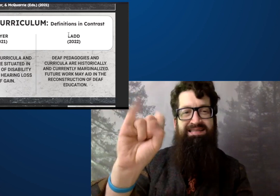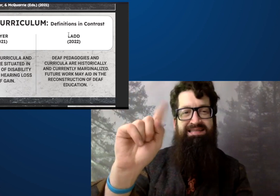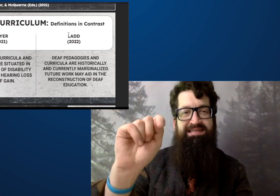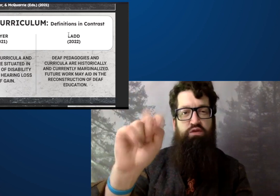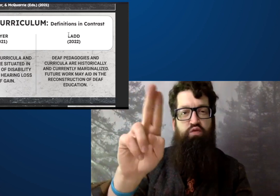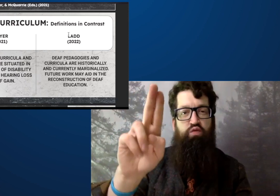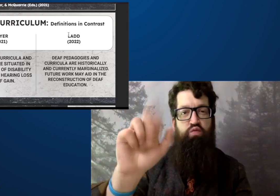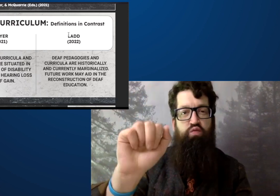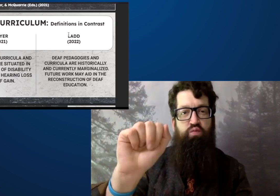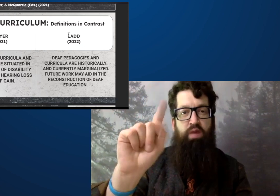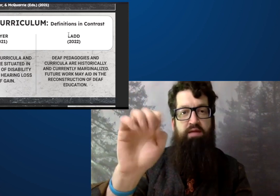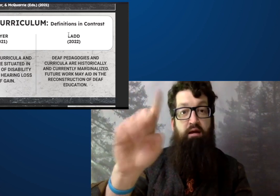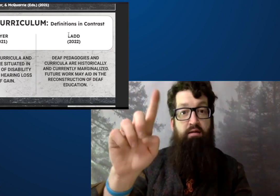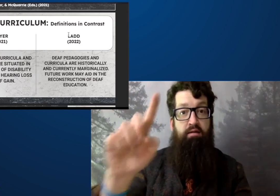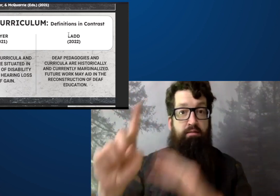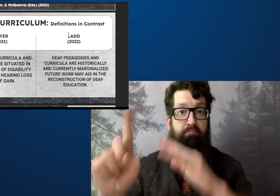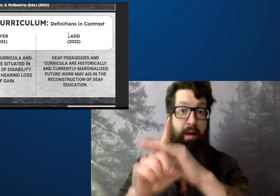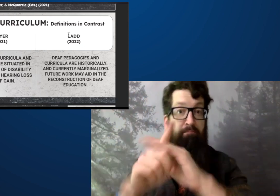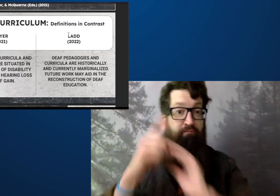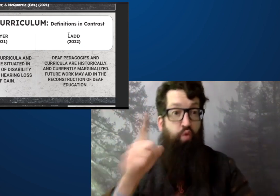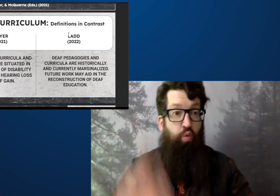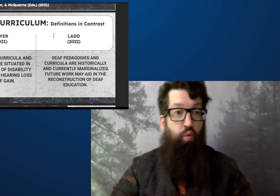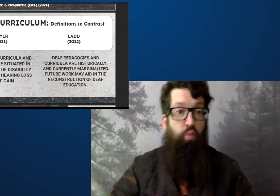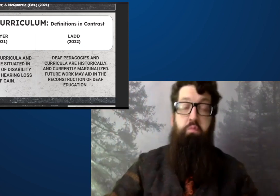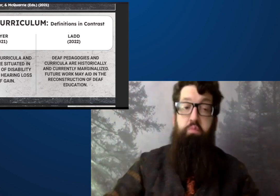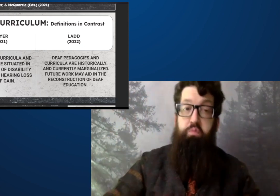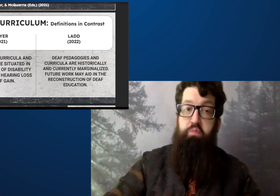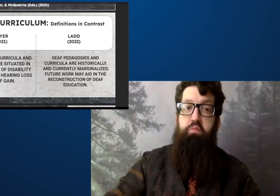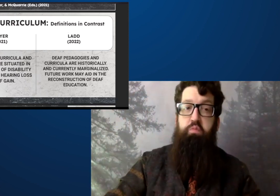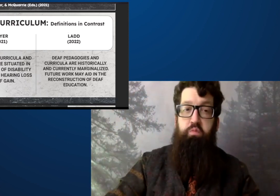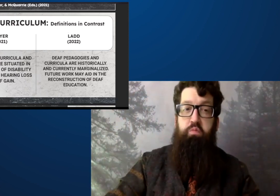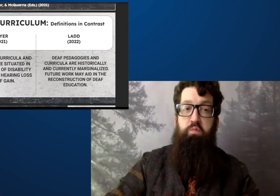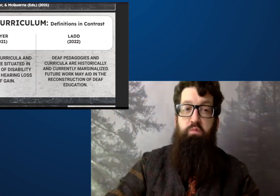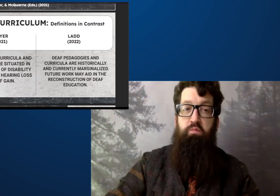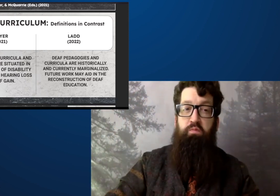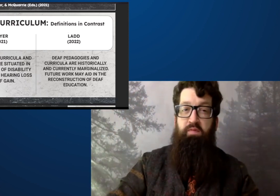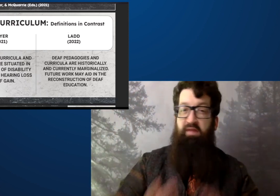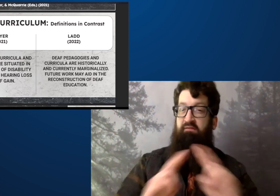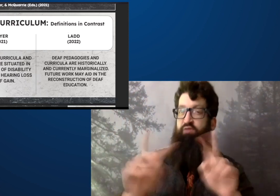It might be situated,